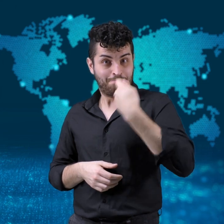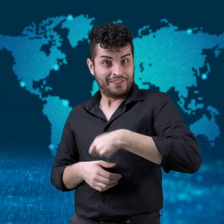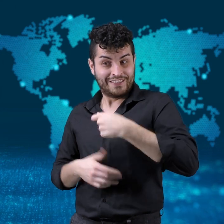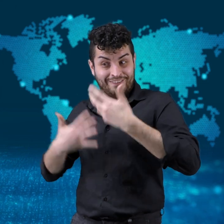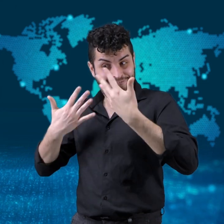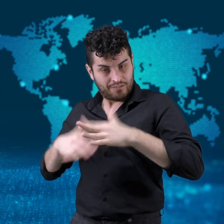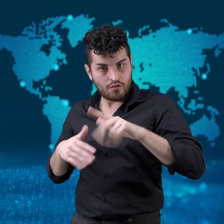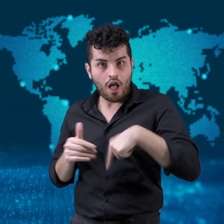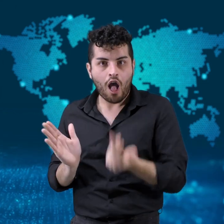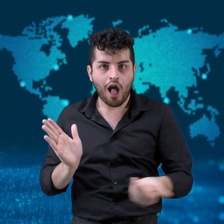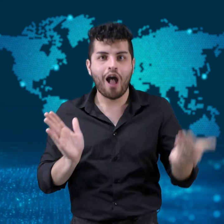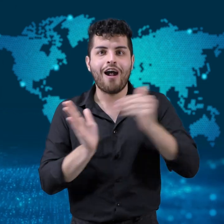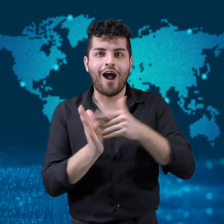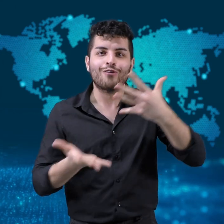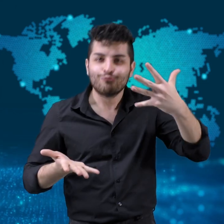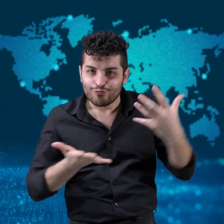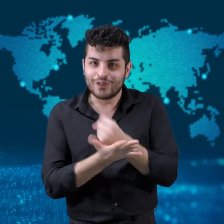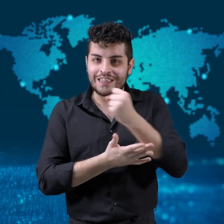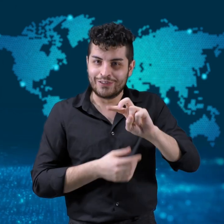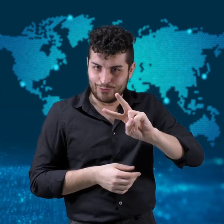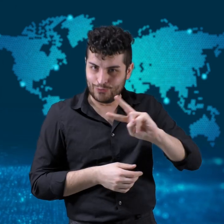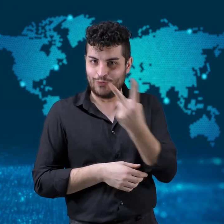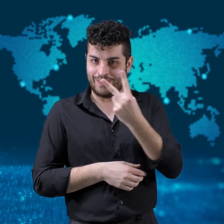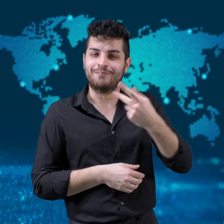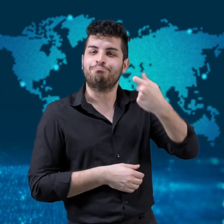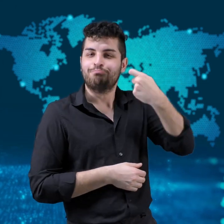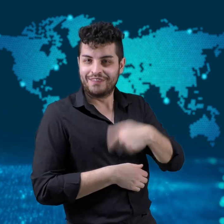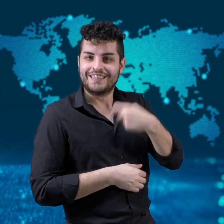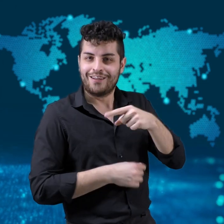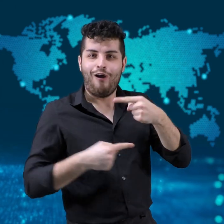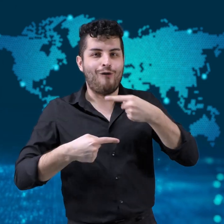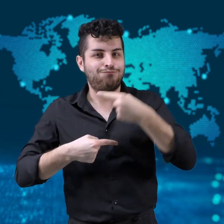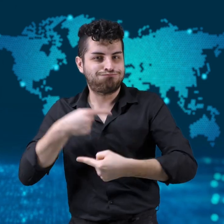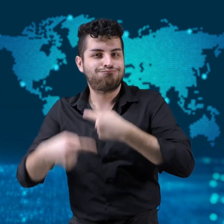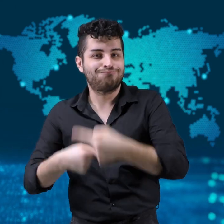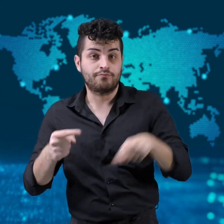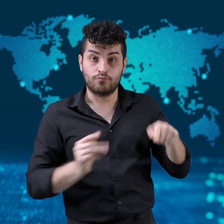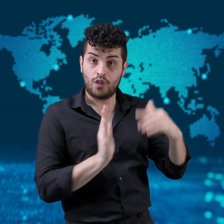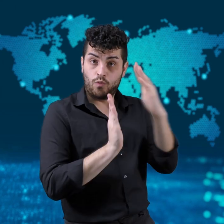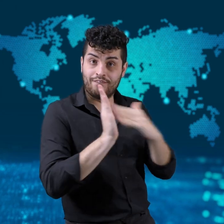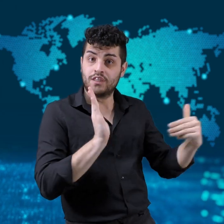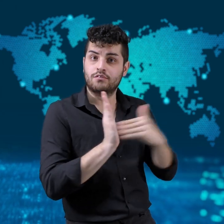New Zealand is known for its diverse Parliament,